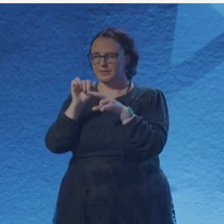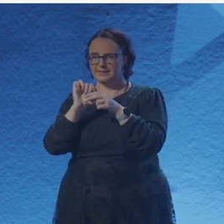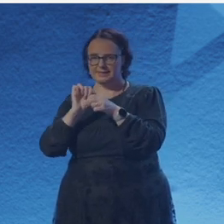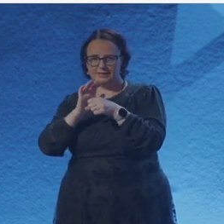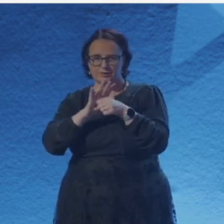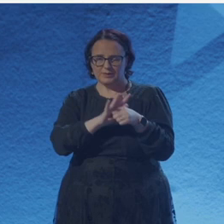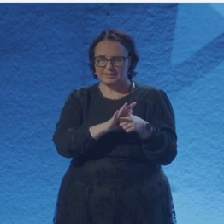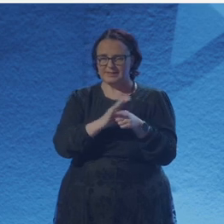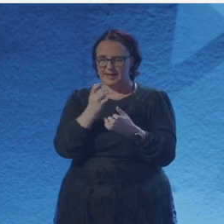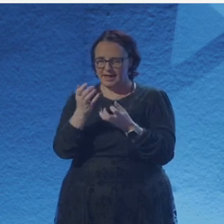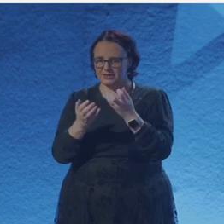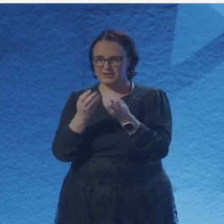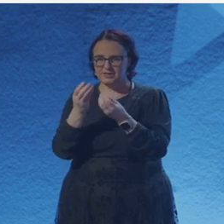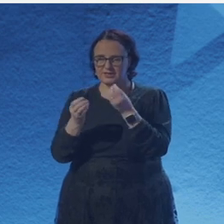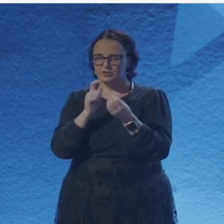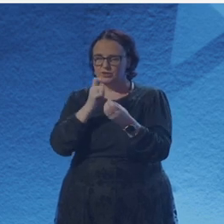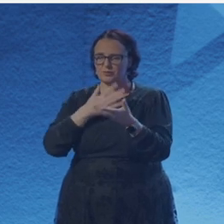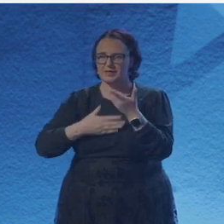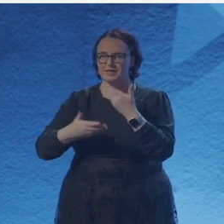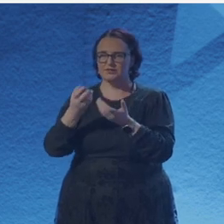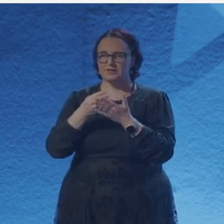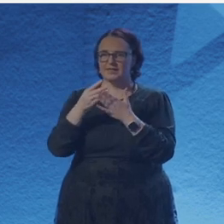I made a tiny world on the hearth,